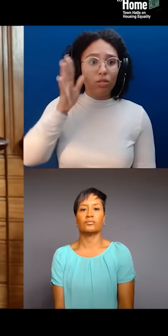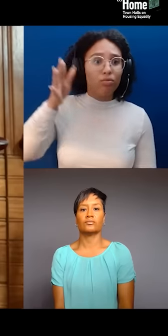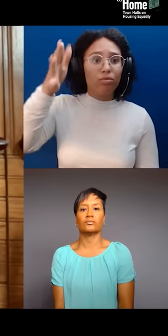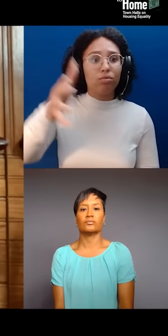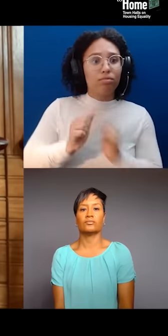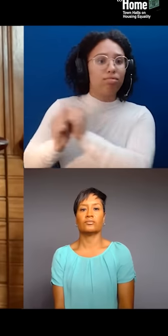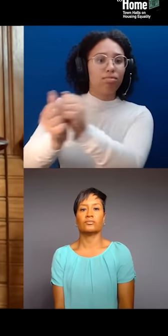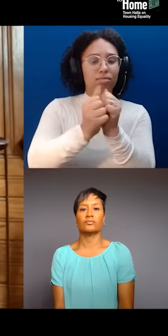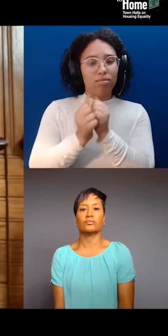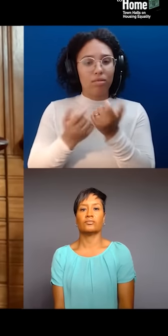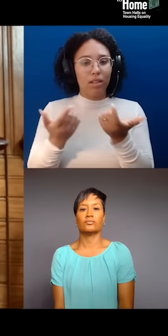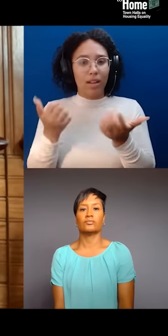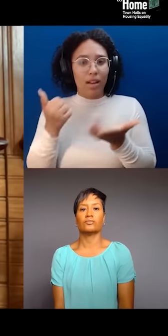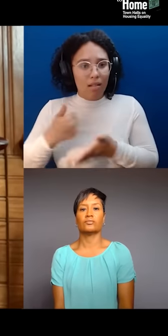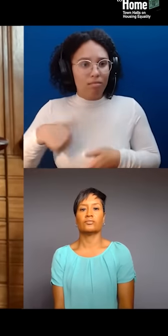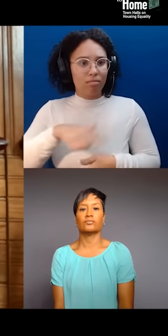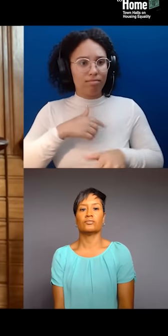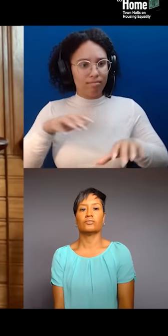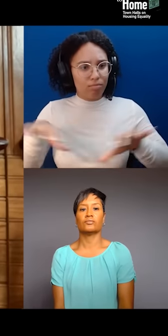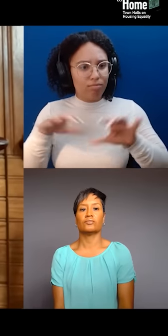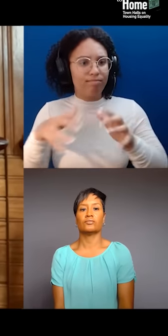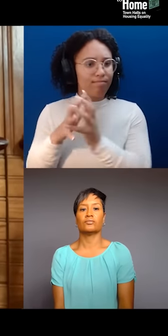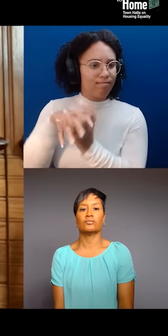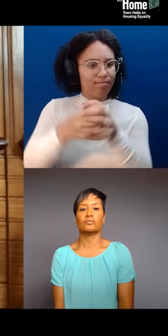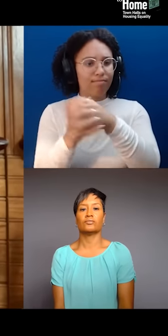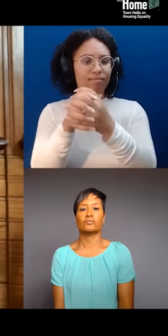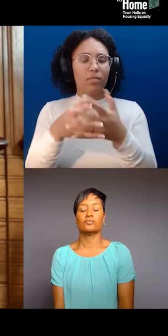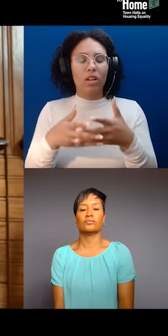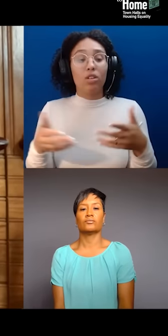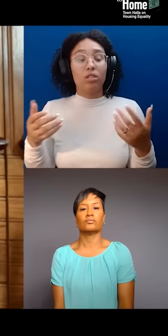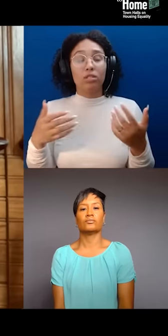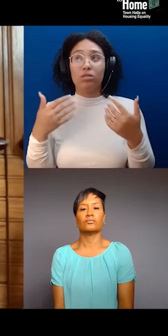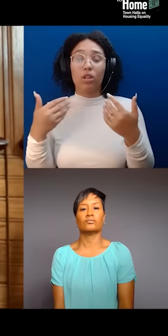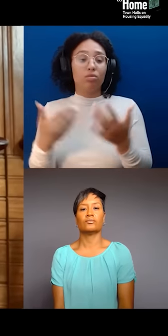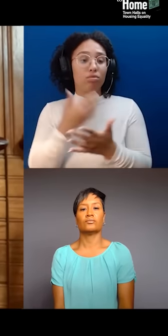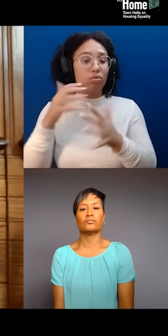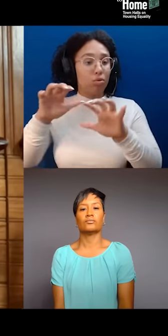called New Red Order, and they have a slogan. They had an incredible exhibition last year